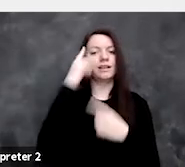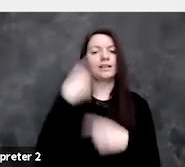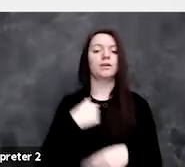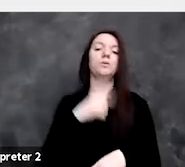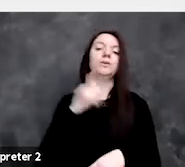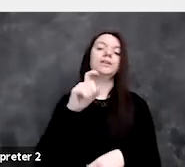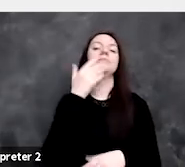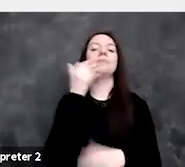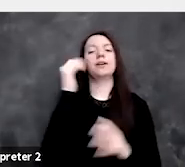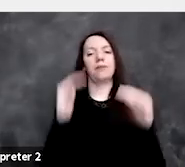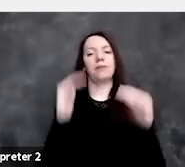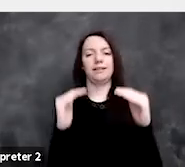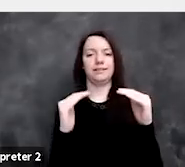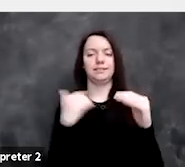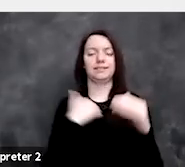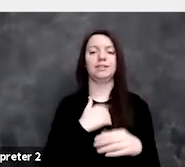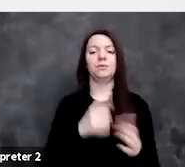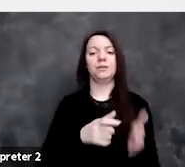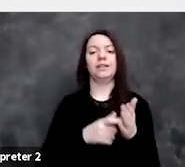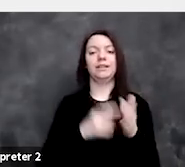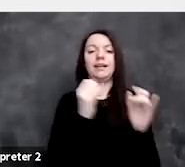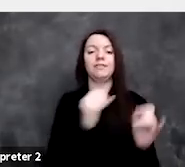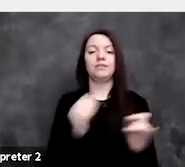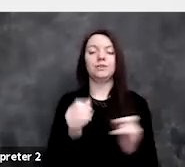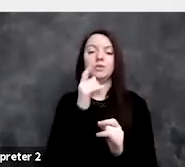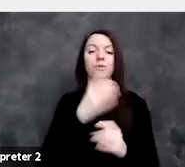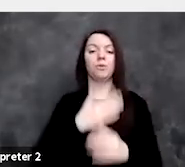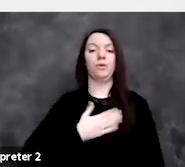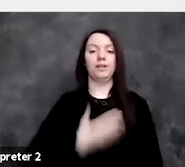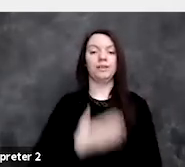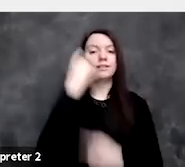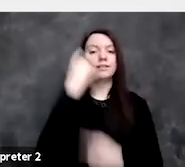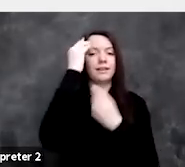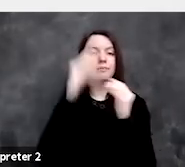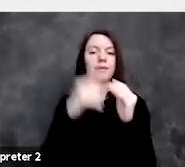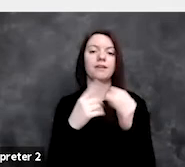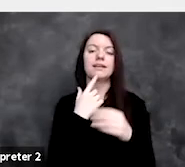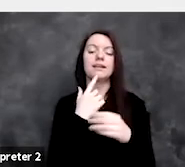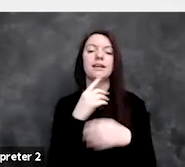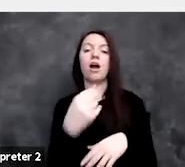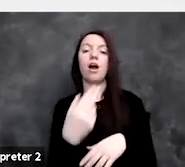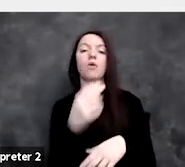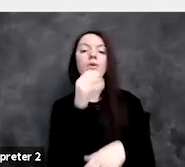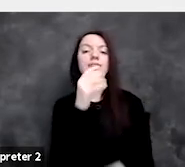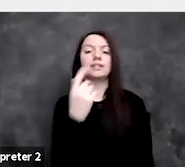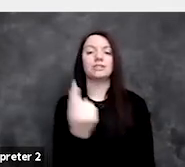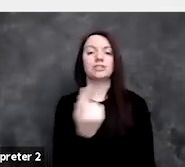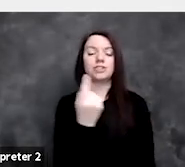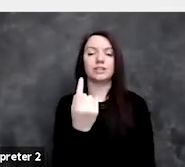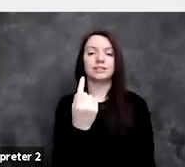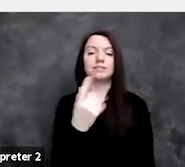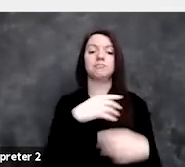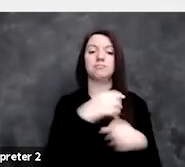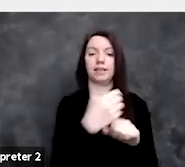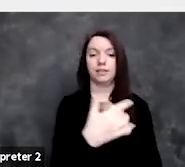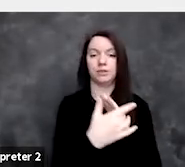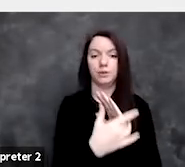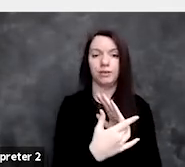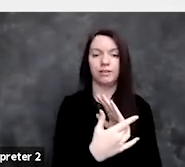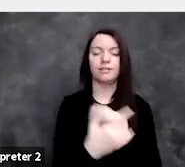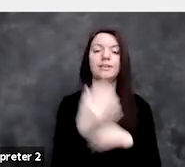We need to have individuals who are willing to think about the impact of saying, it's not just that I'm making this tool. You know, if you make a hammer,